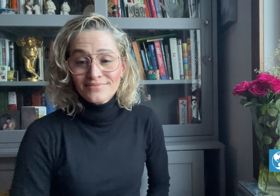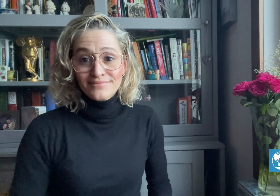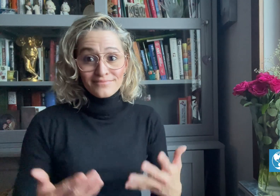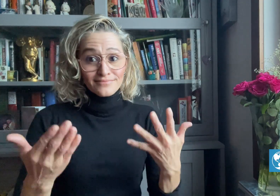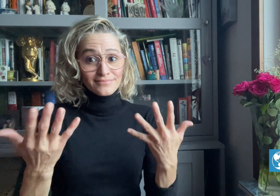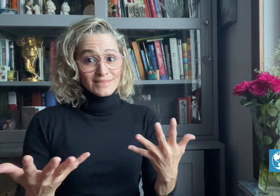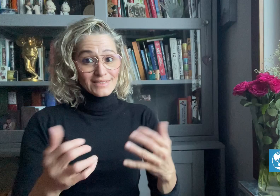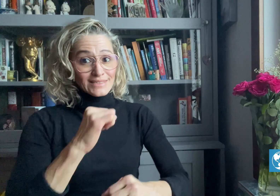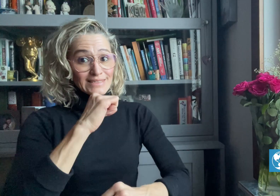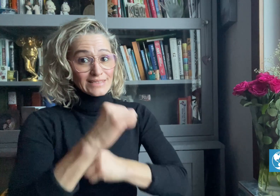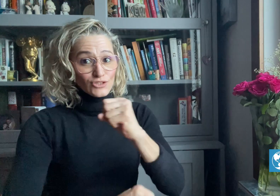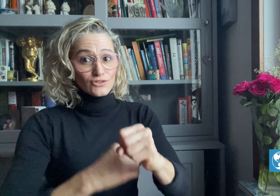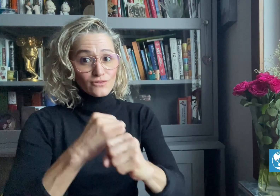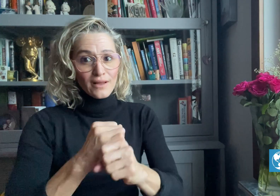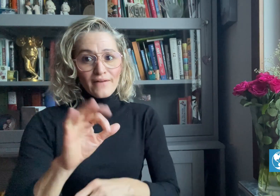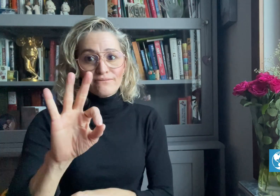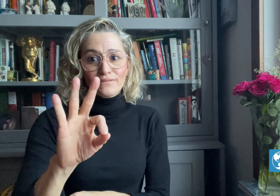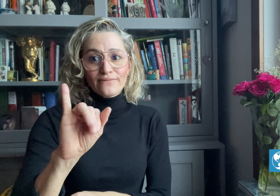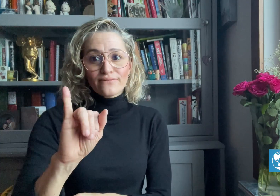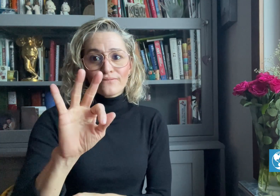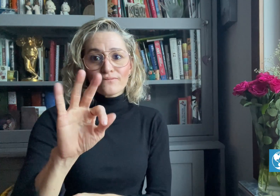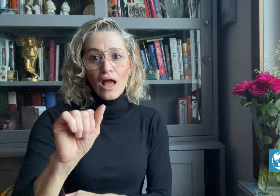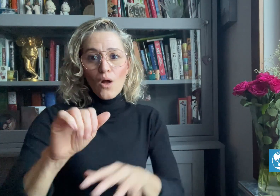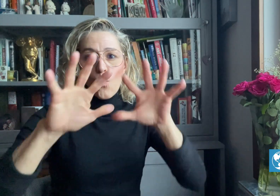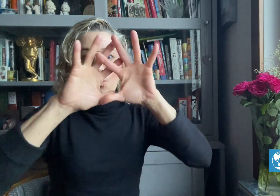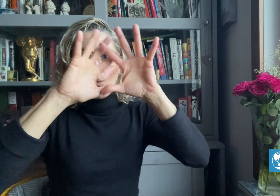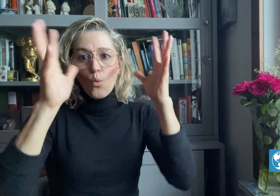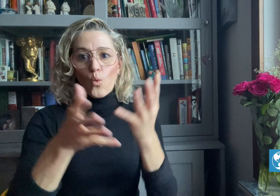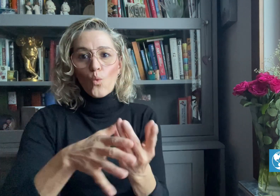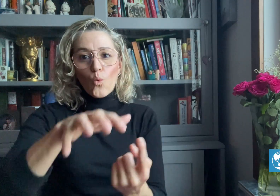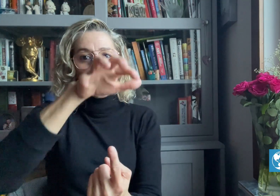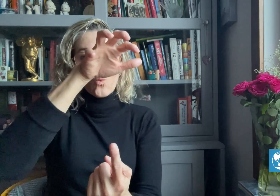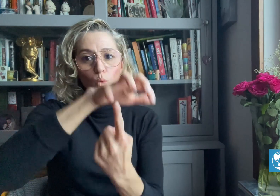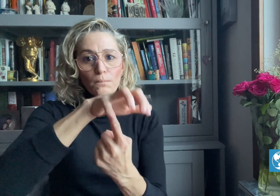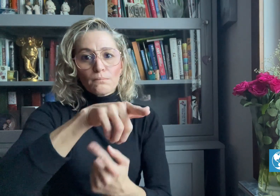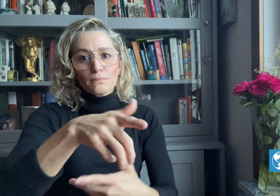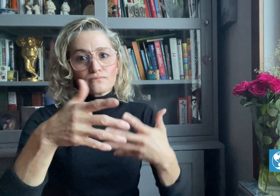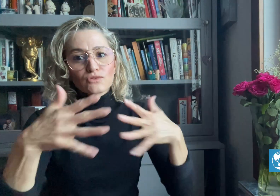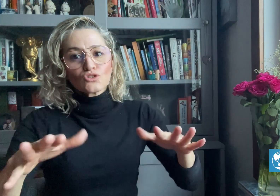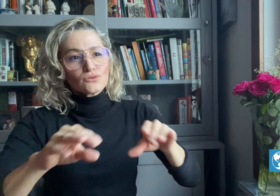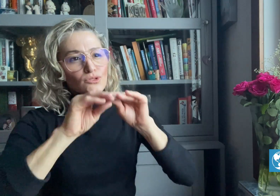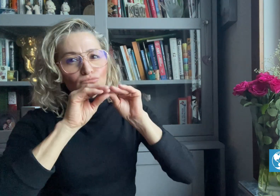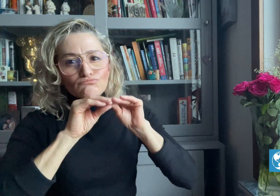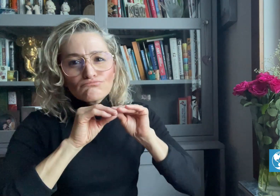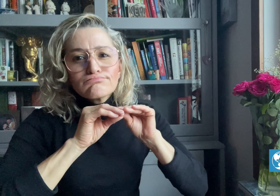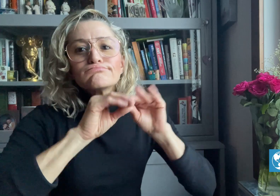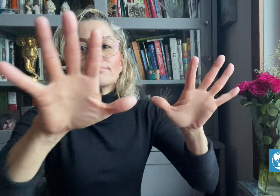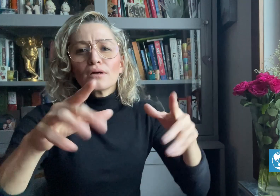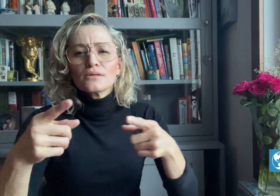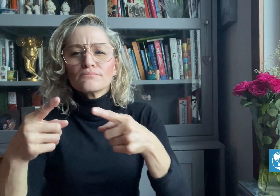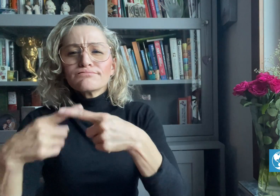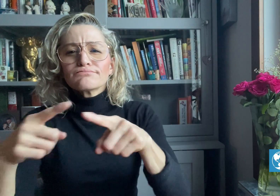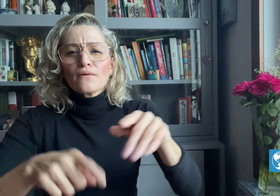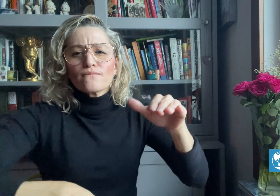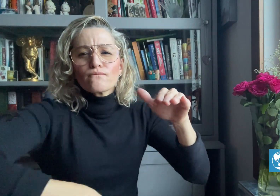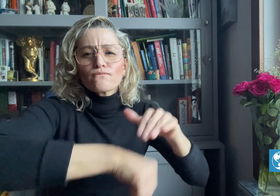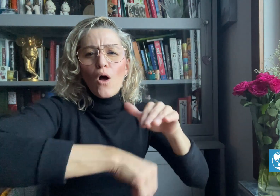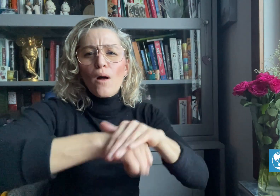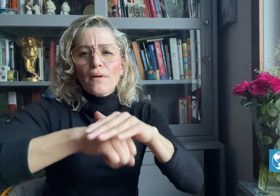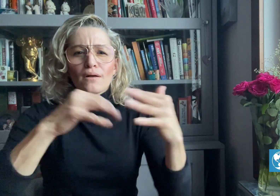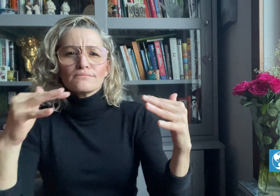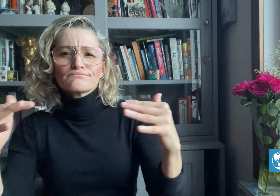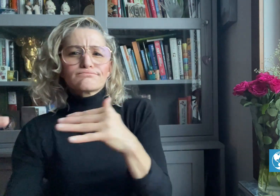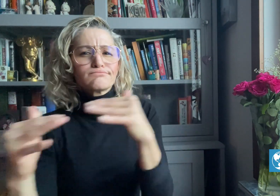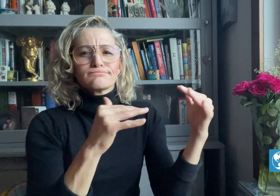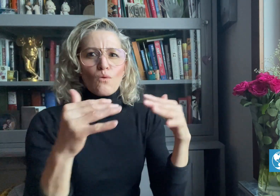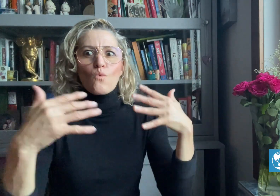This year’s FIFA World Cup has released highlights of all matches